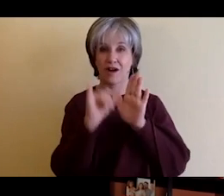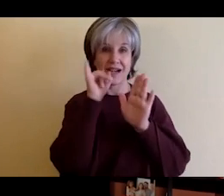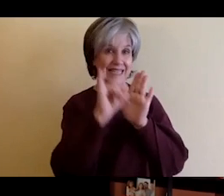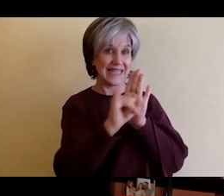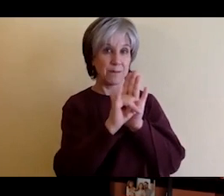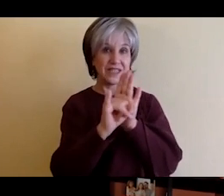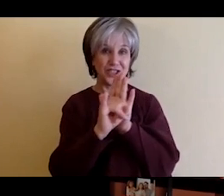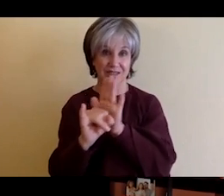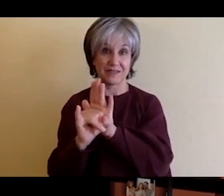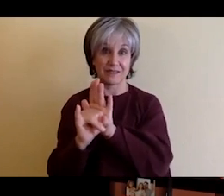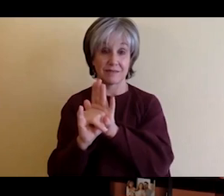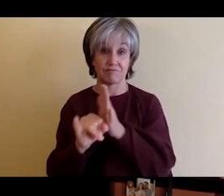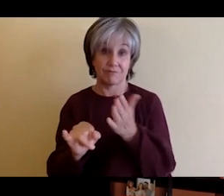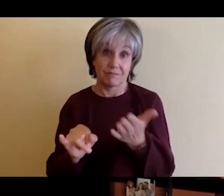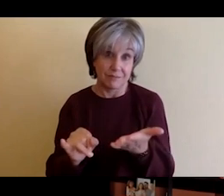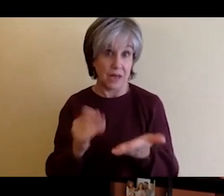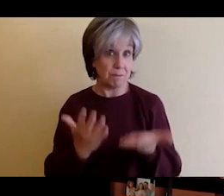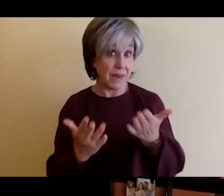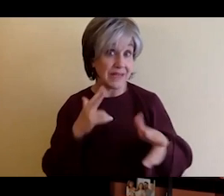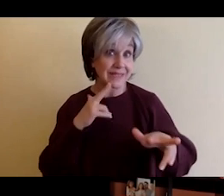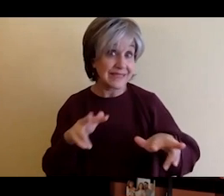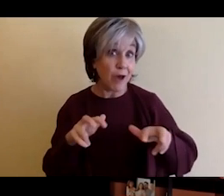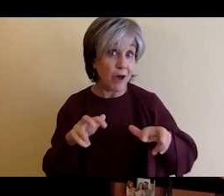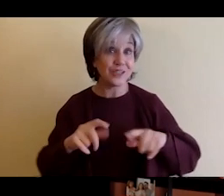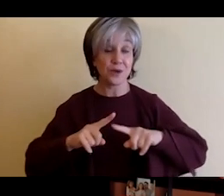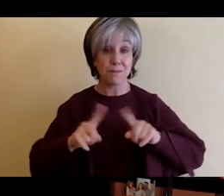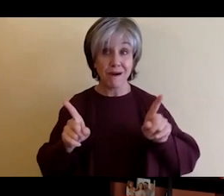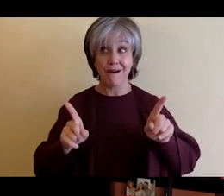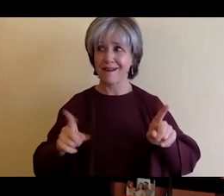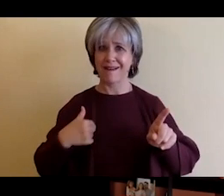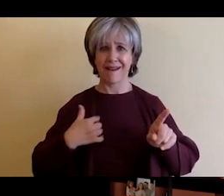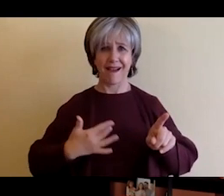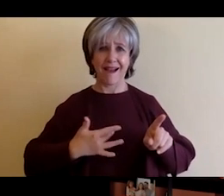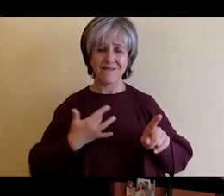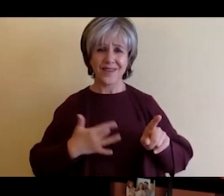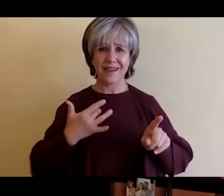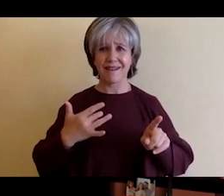I feel like I'm working at a place that where all the breakthrough things about